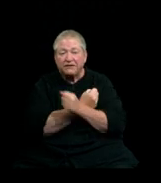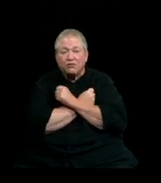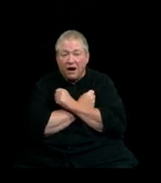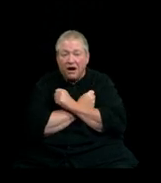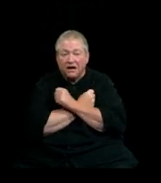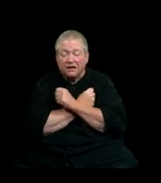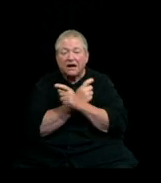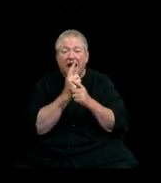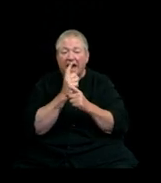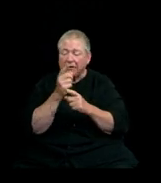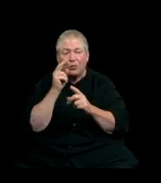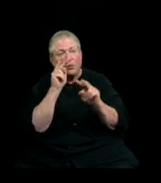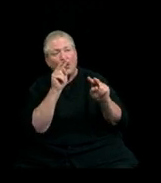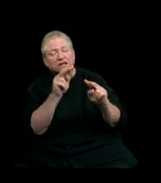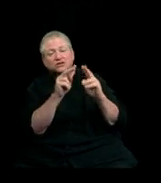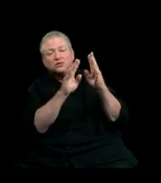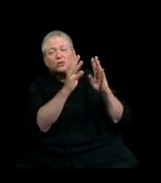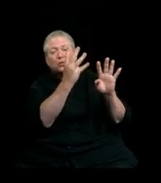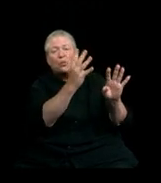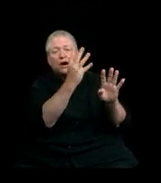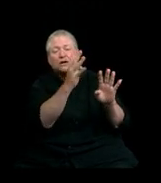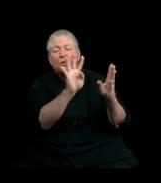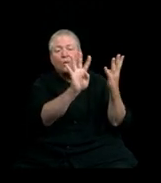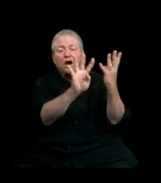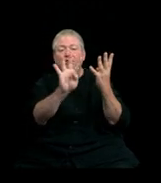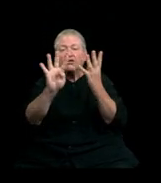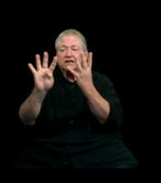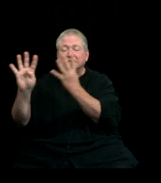and to watch you walk across that stage. But, for now, we'll celebrate virtually